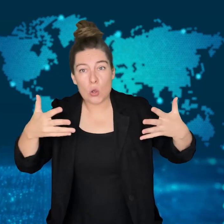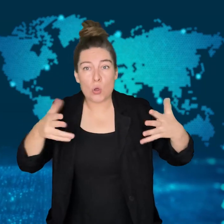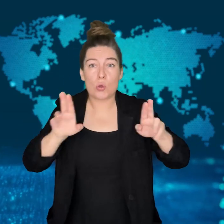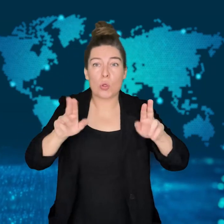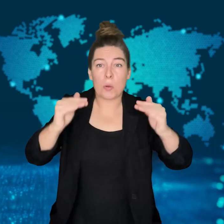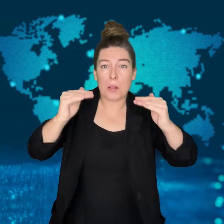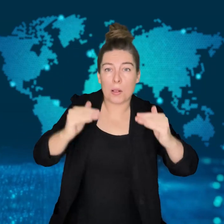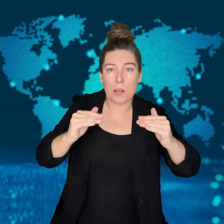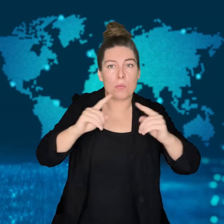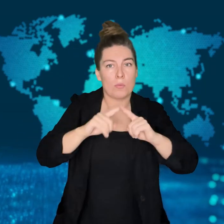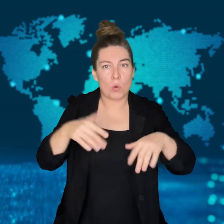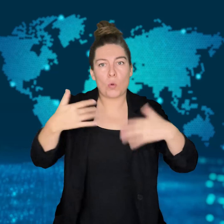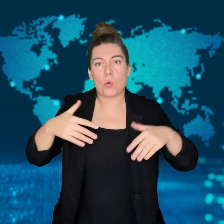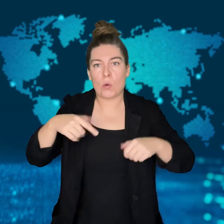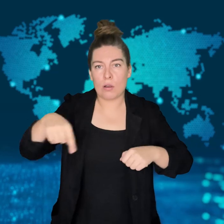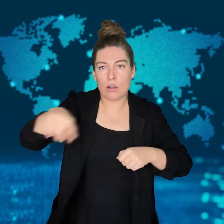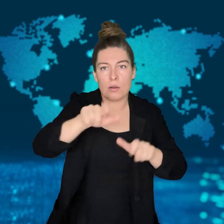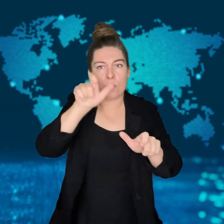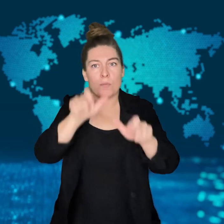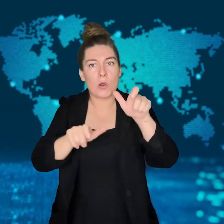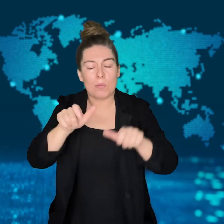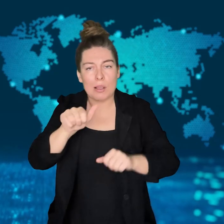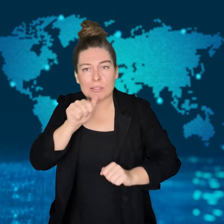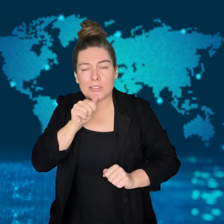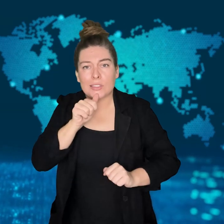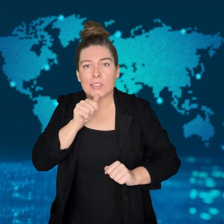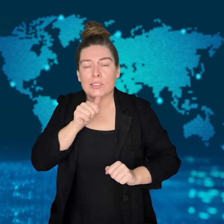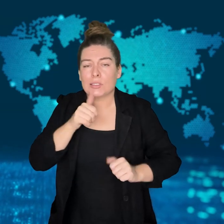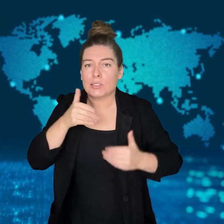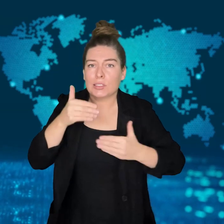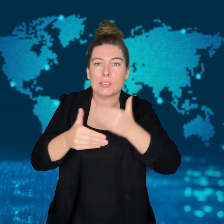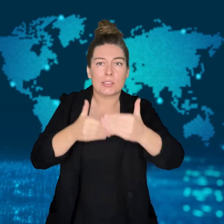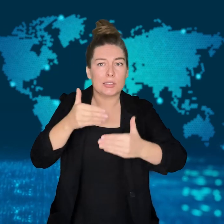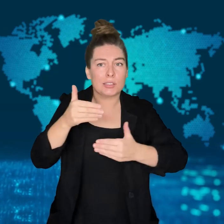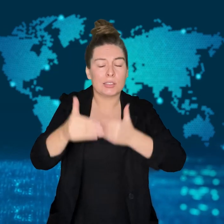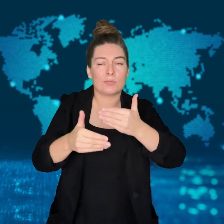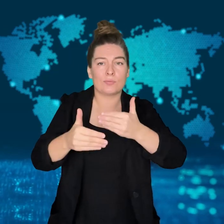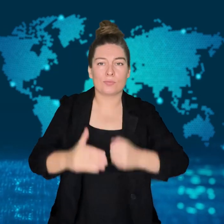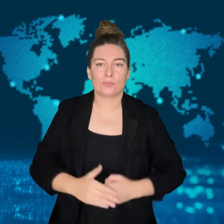or too much water, either way, people suffer."